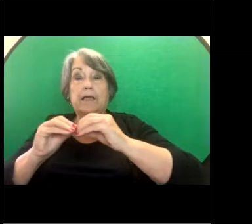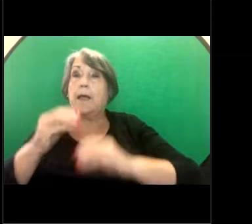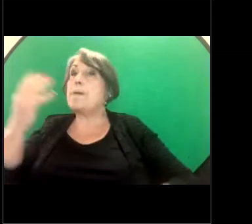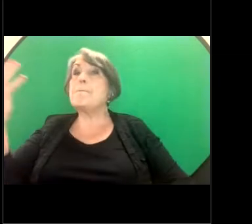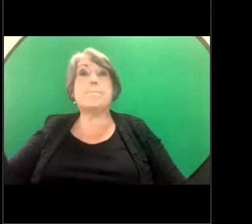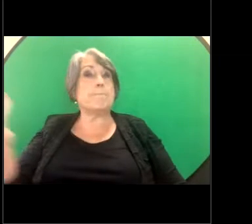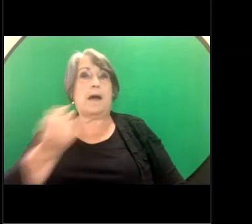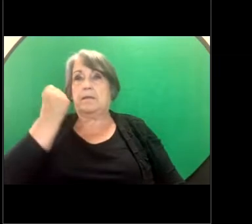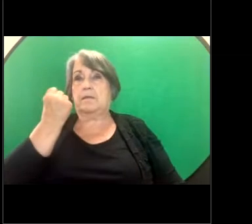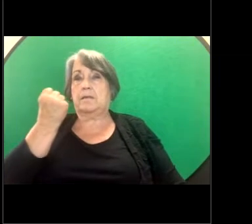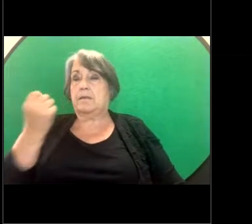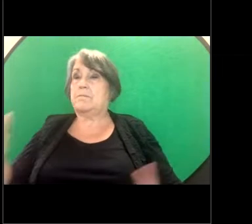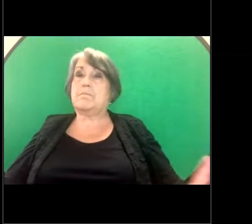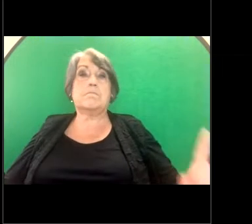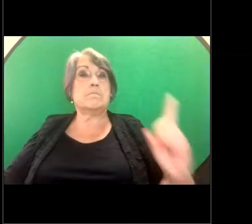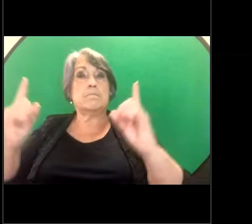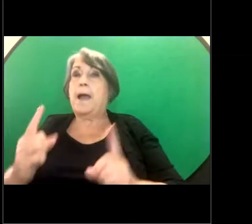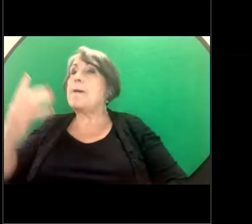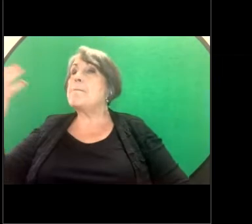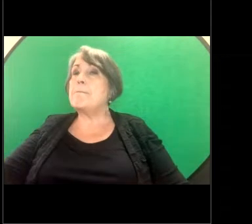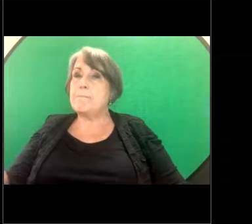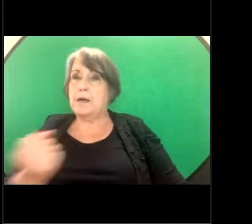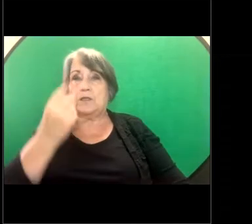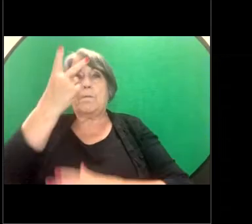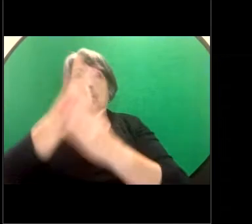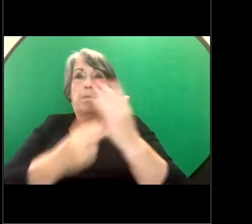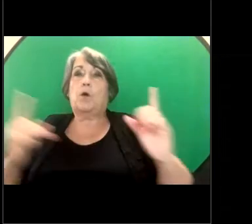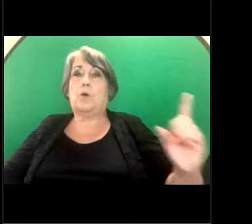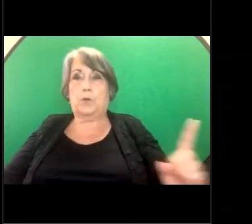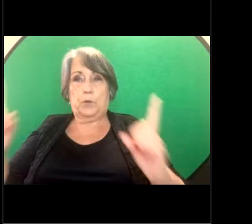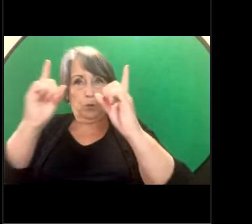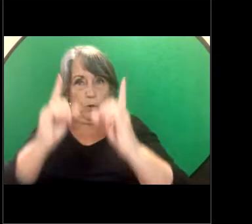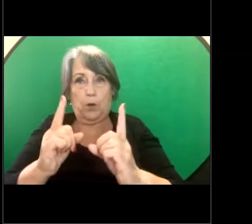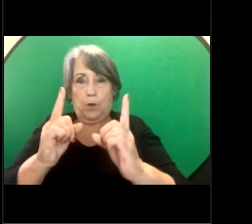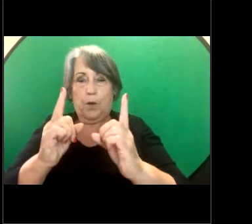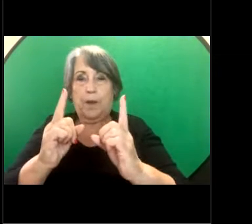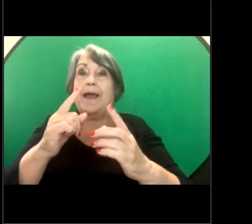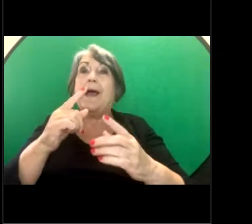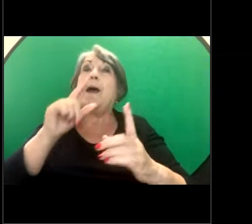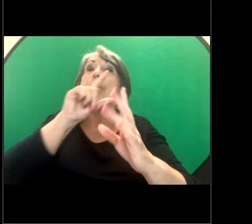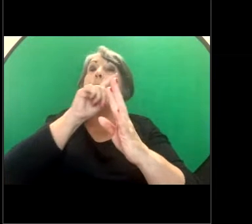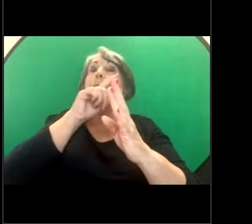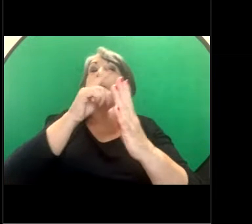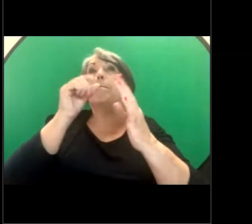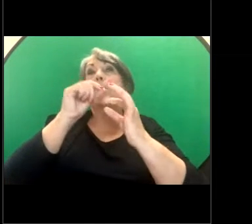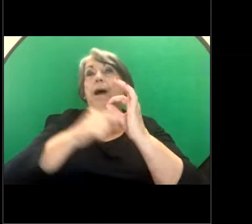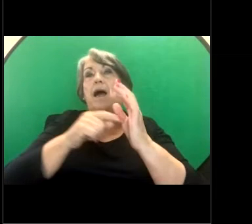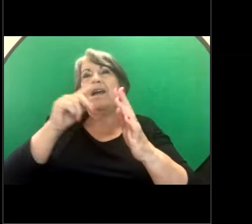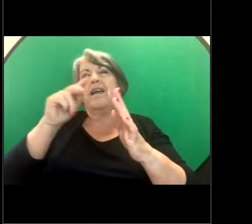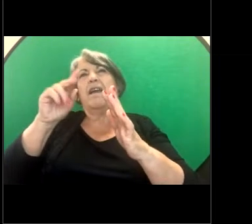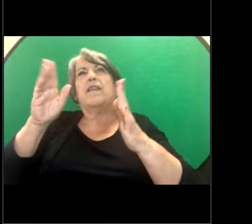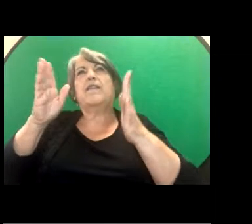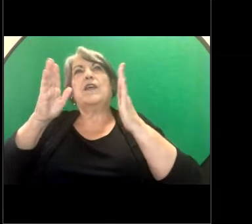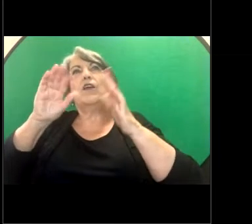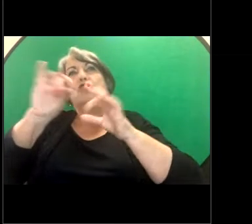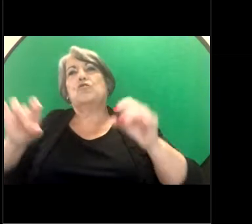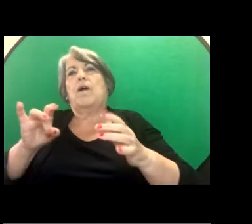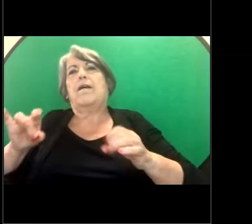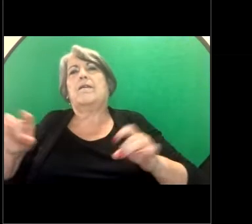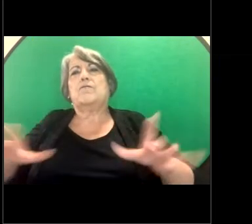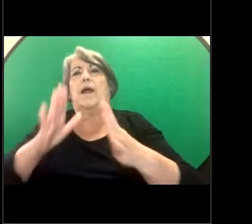the respondents to attend but it's optional at the Australian Human Rights Commission process.